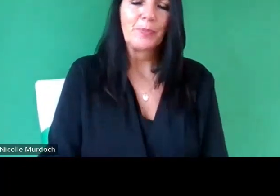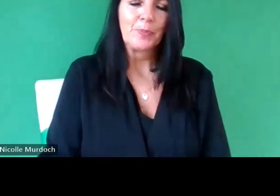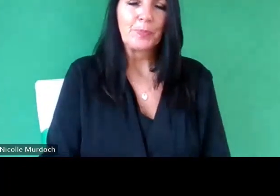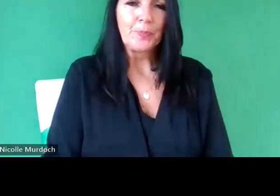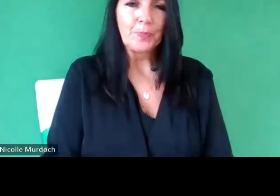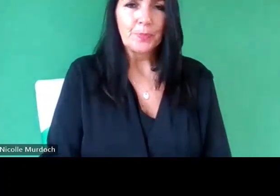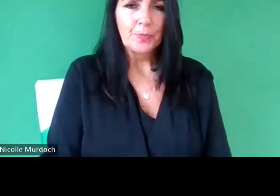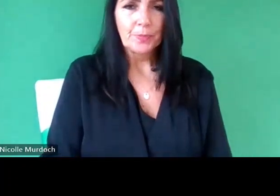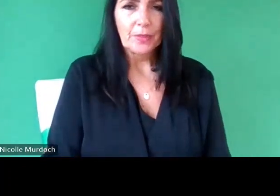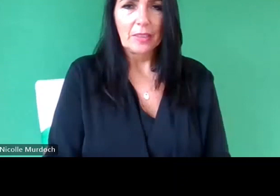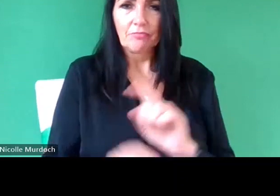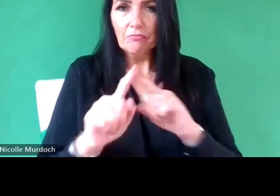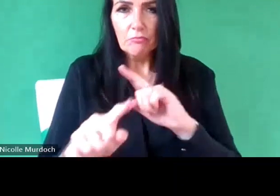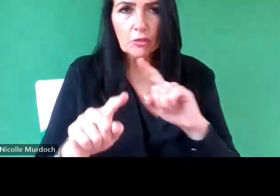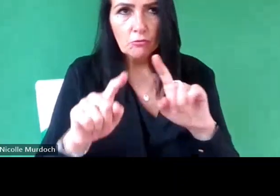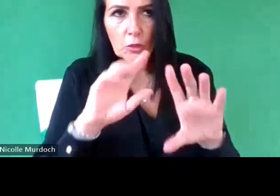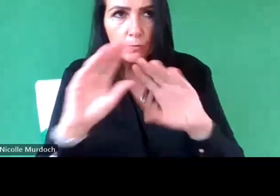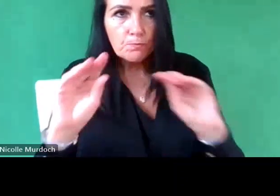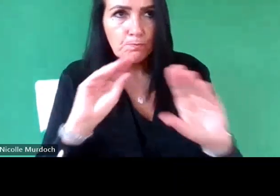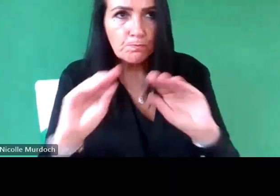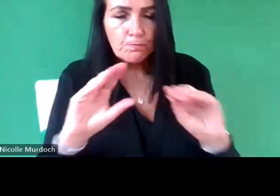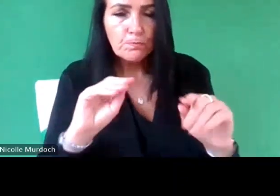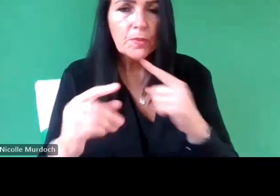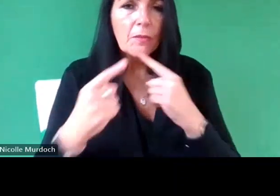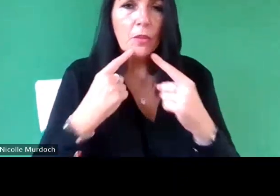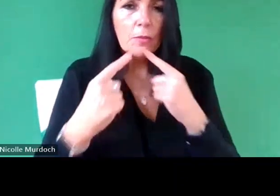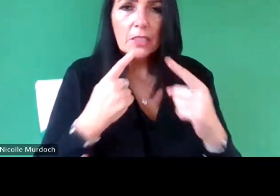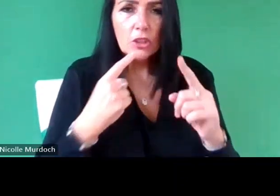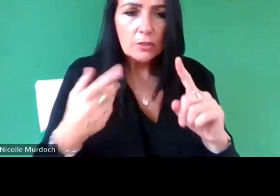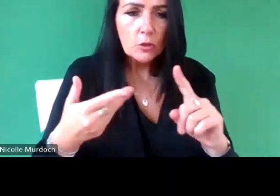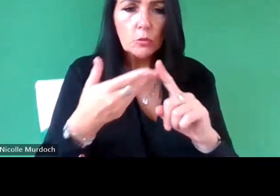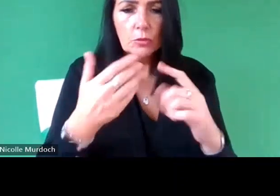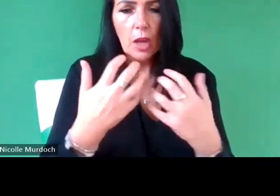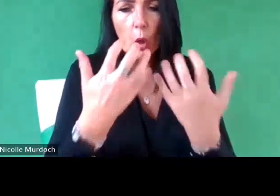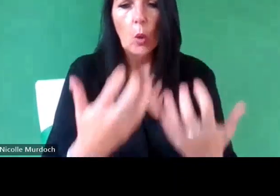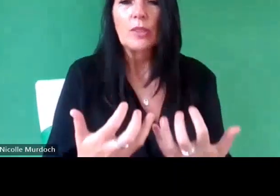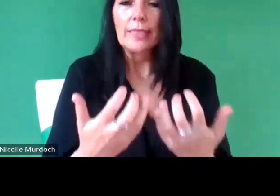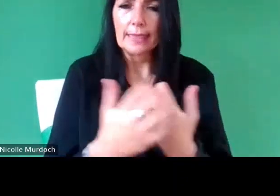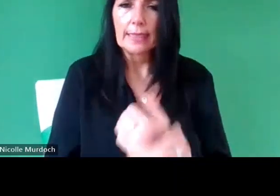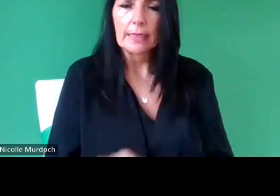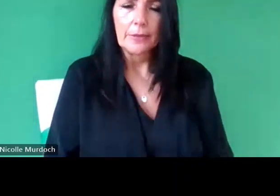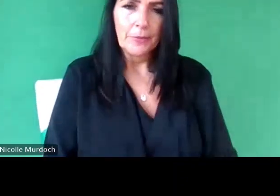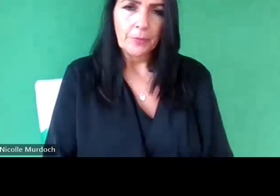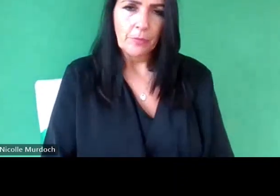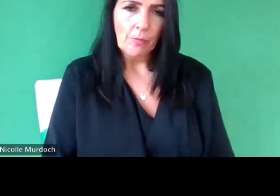to get messages out to um the target audience that you're attempting to reach there's also